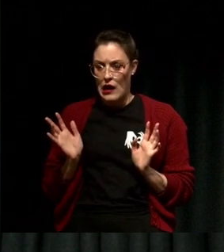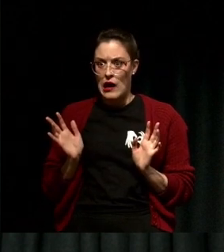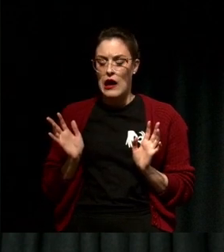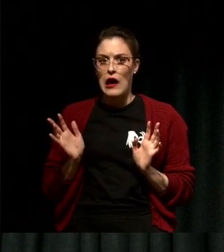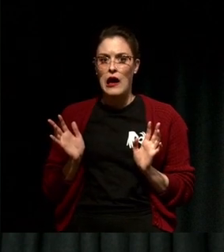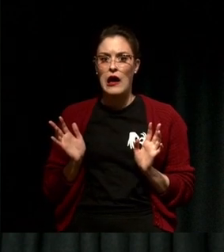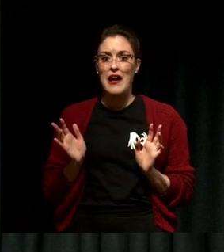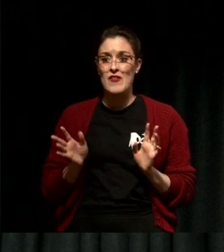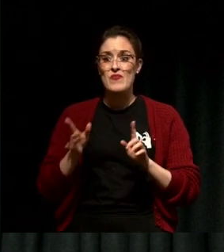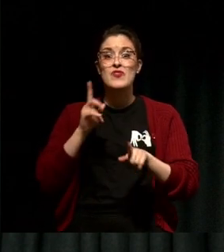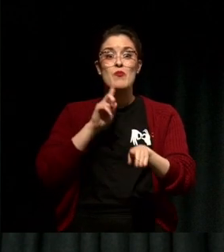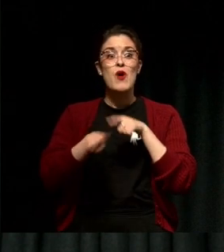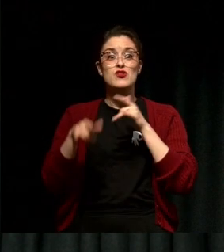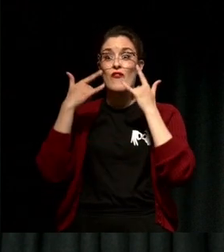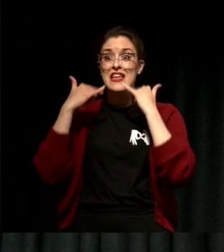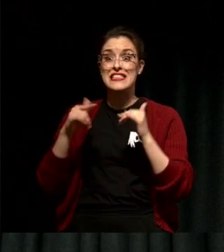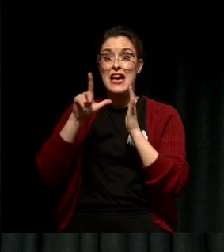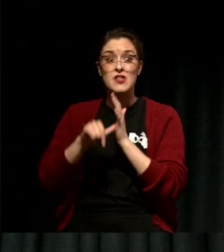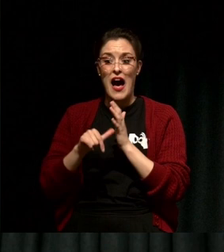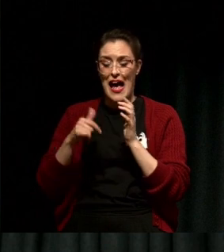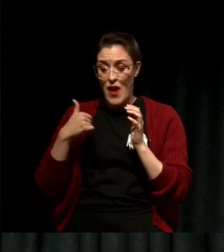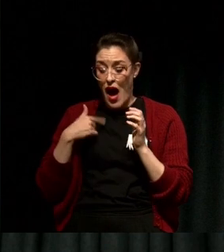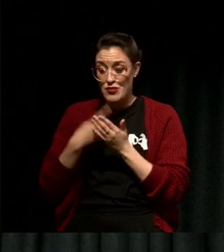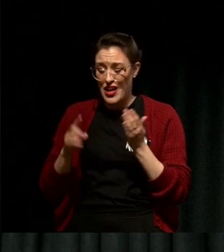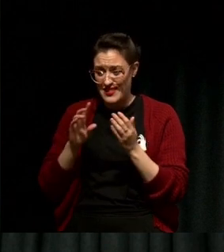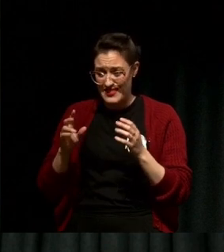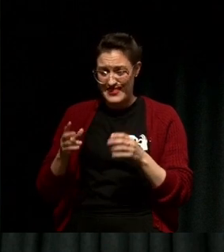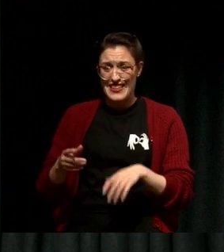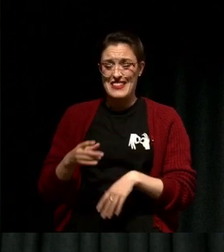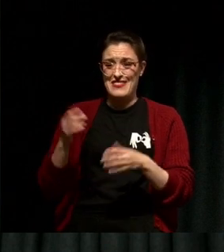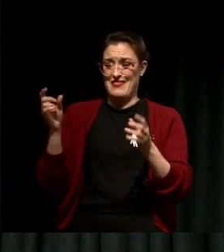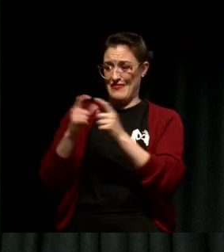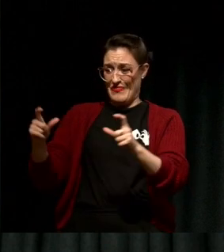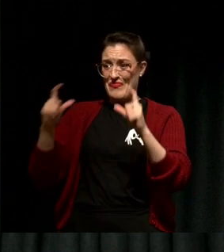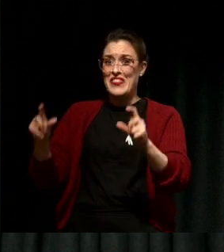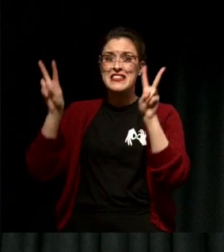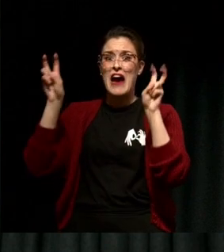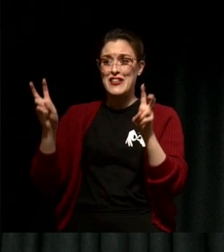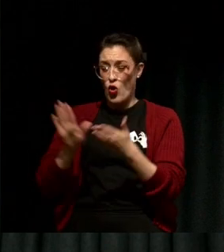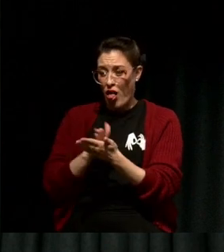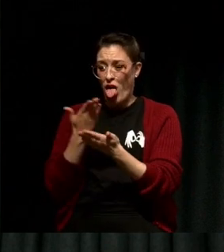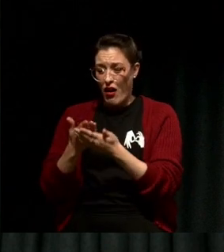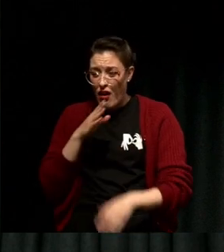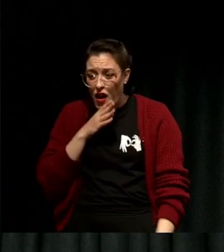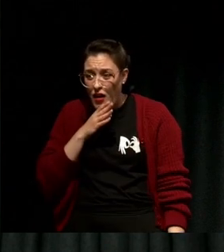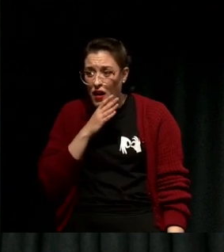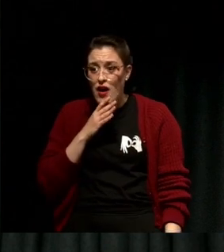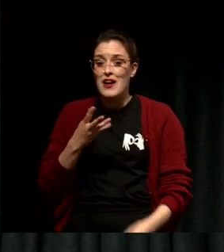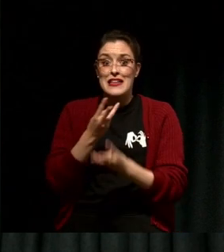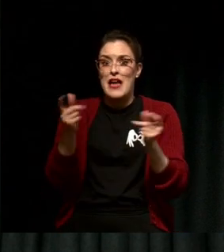It took me most of the exam time to just translate those headlines. There were words in there that I'd never even heard about in any language.